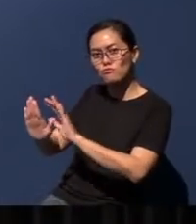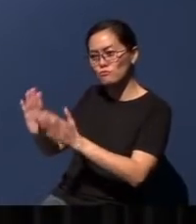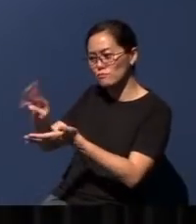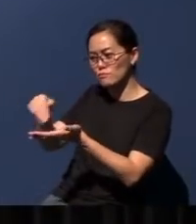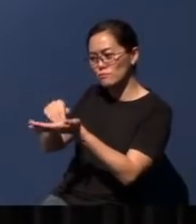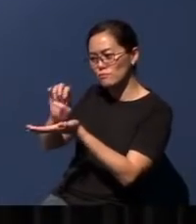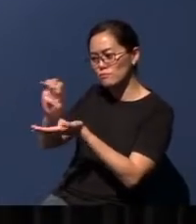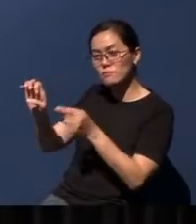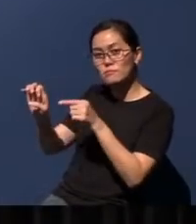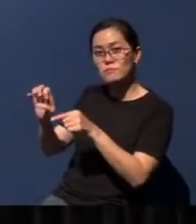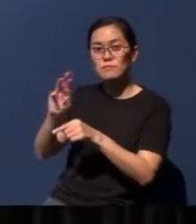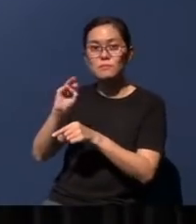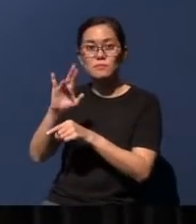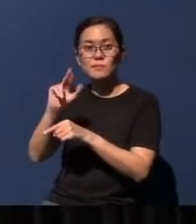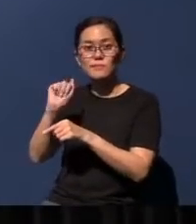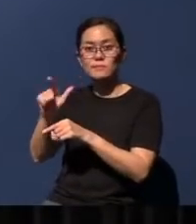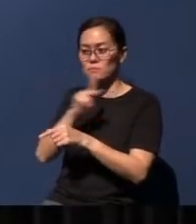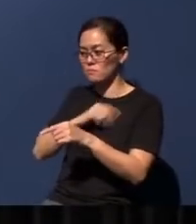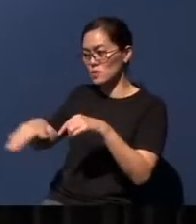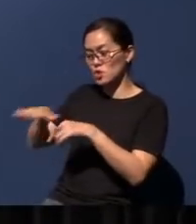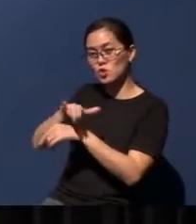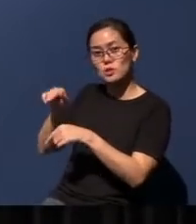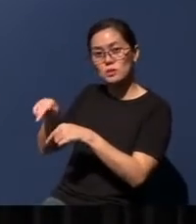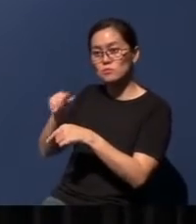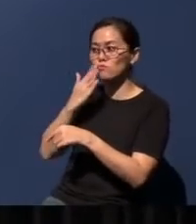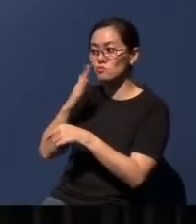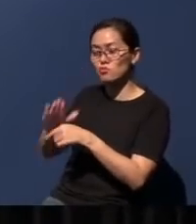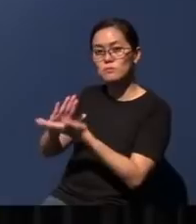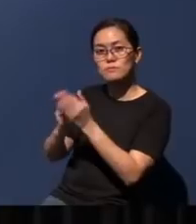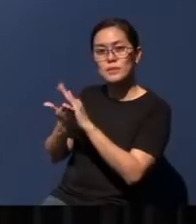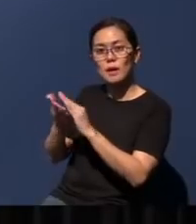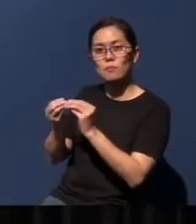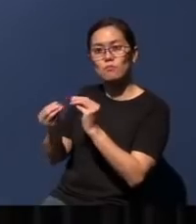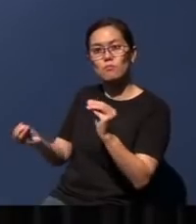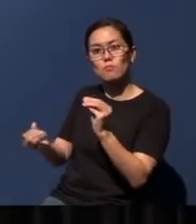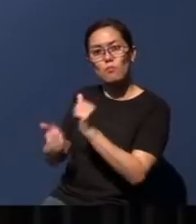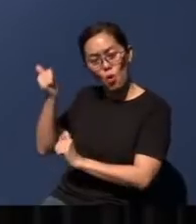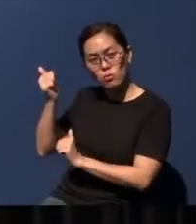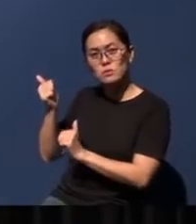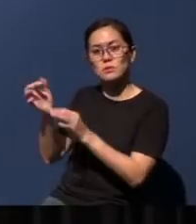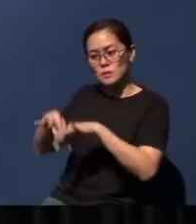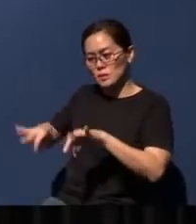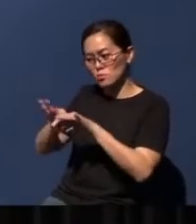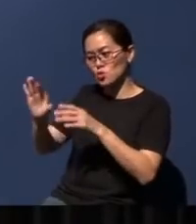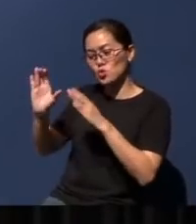the Millennial Kingdom, Jerusalem will in fact become the most important city in the world.